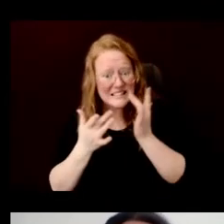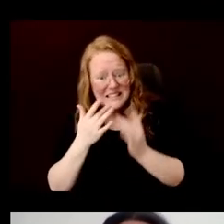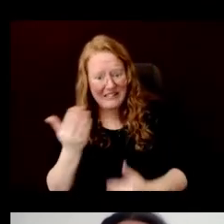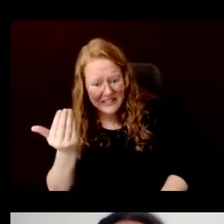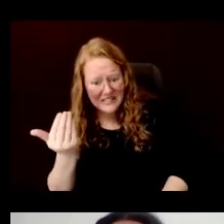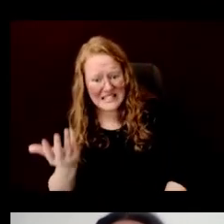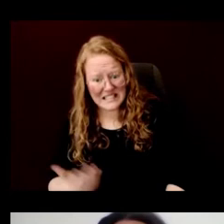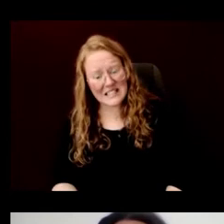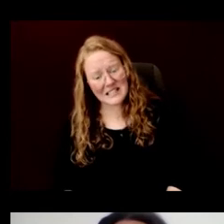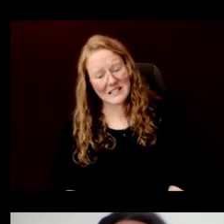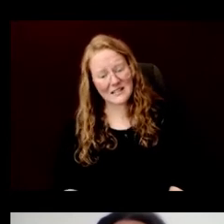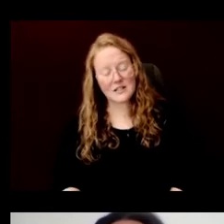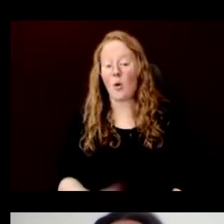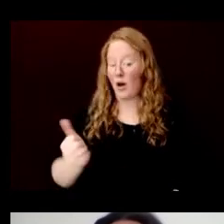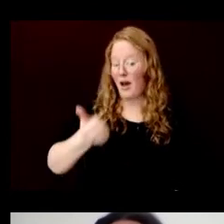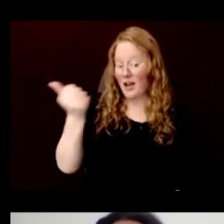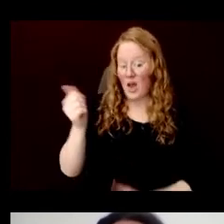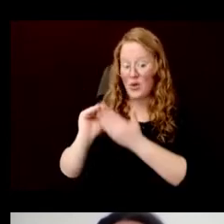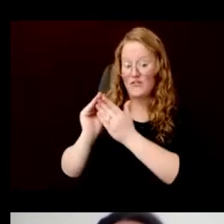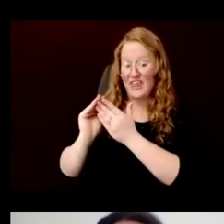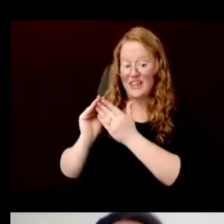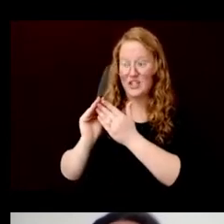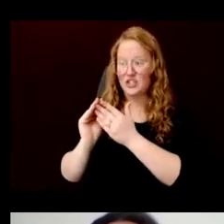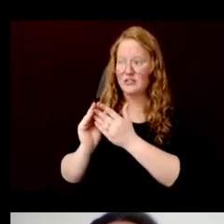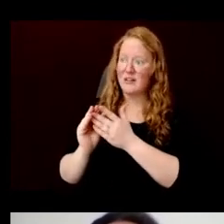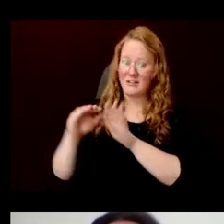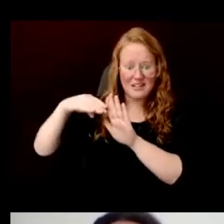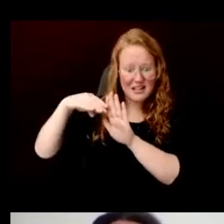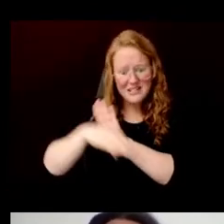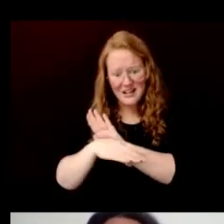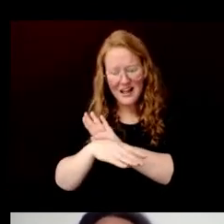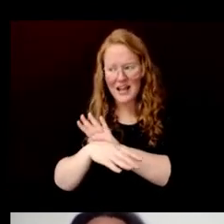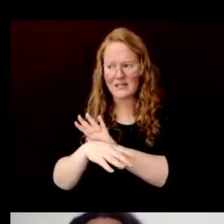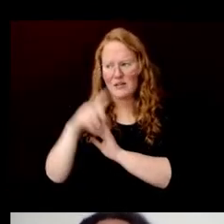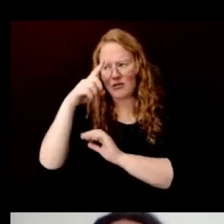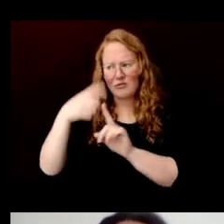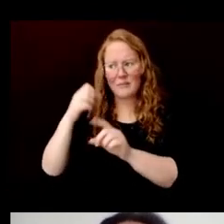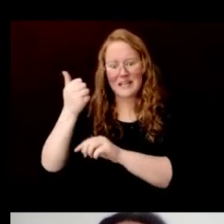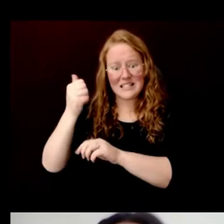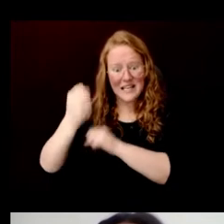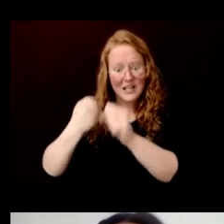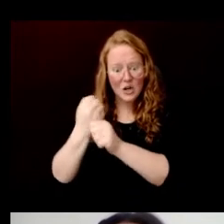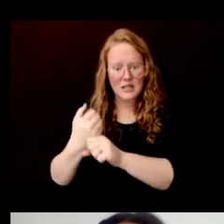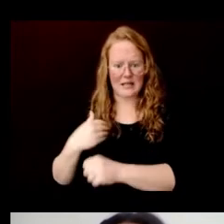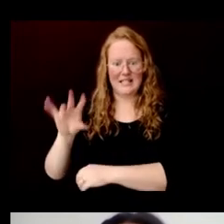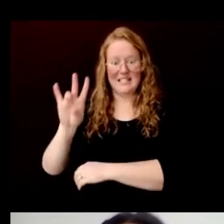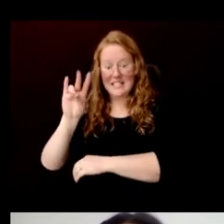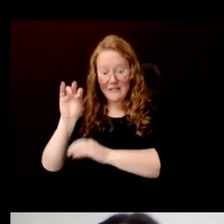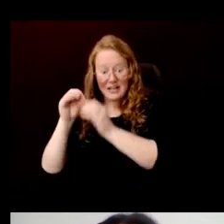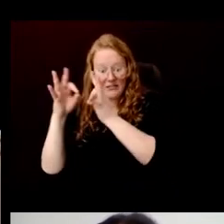In another village, this decline over just 10 years went from 70 families to just five.